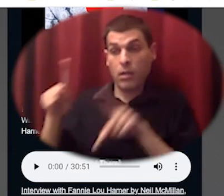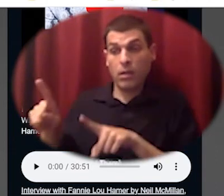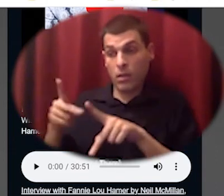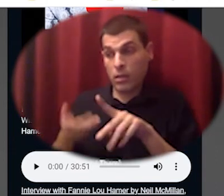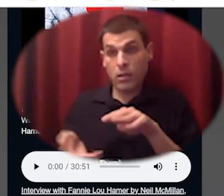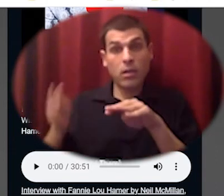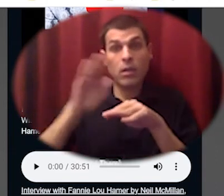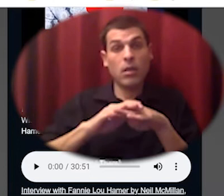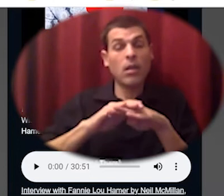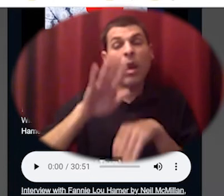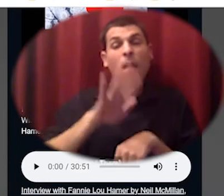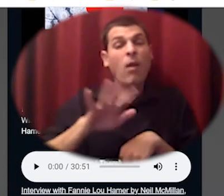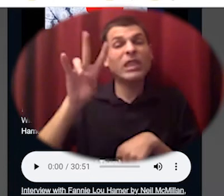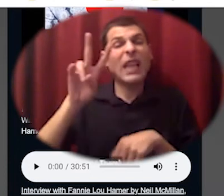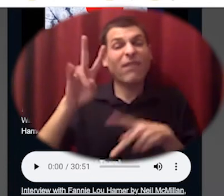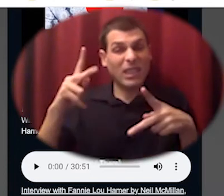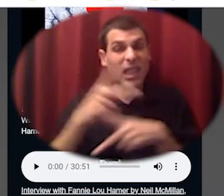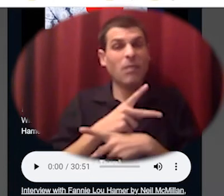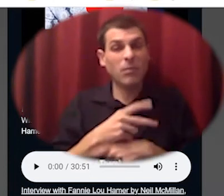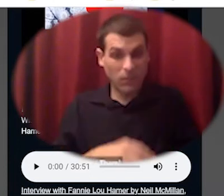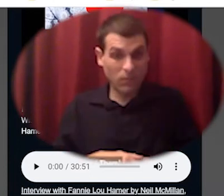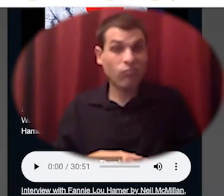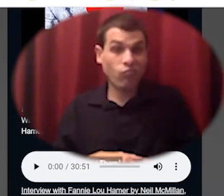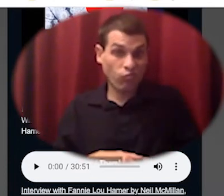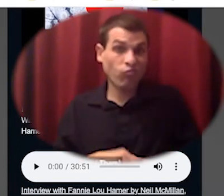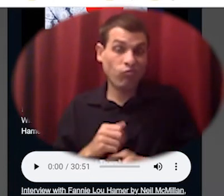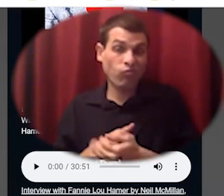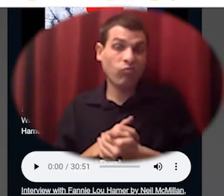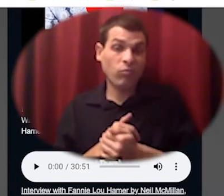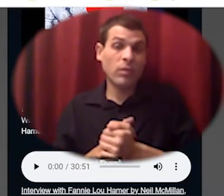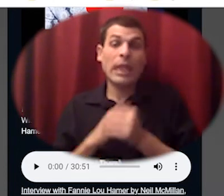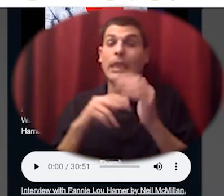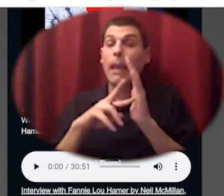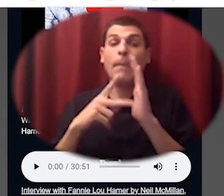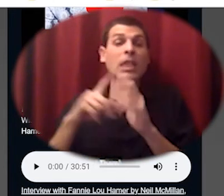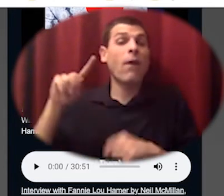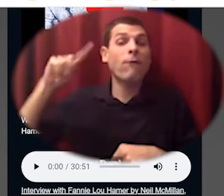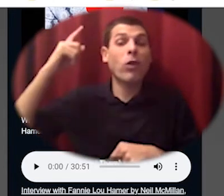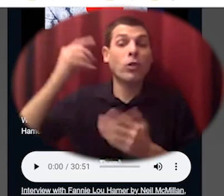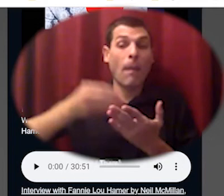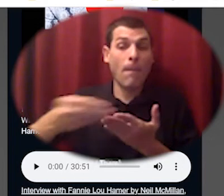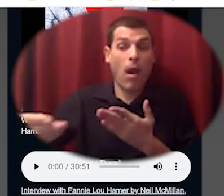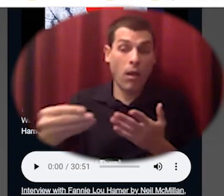currency difference so they begin with they first bought the land with seventy thousand dollars